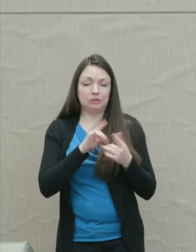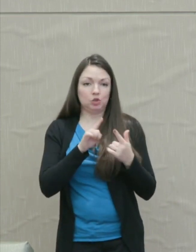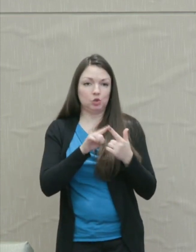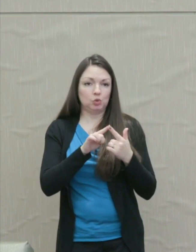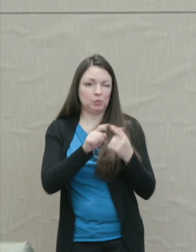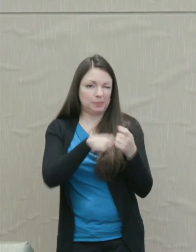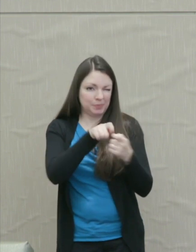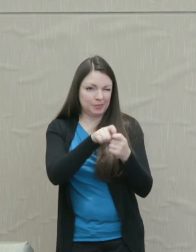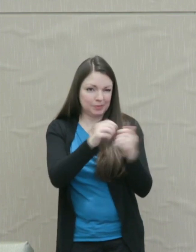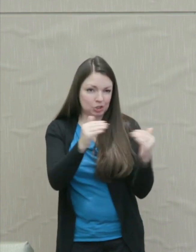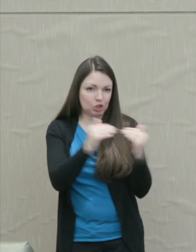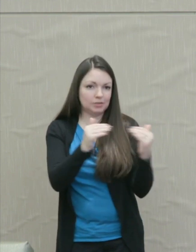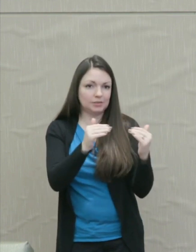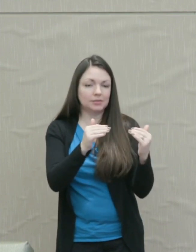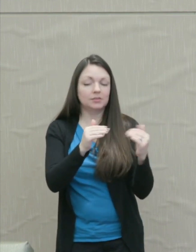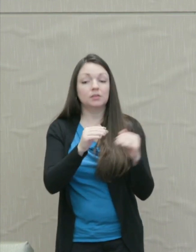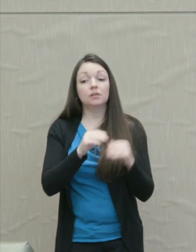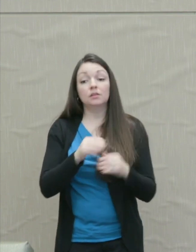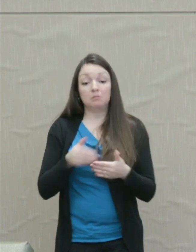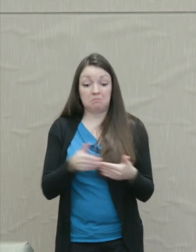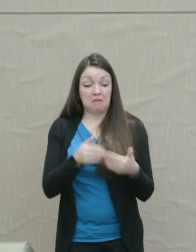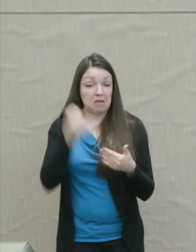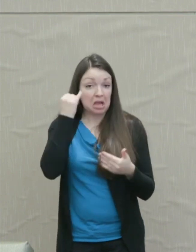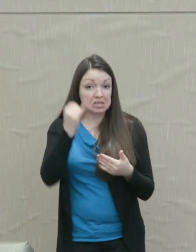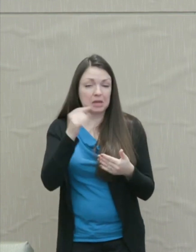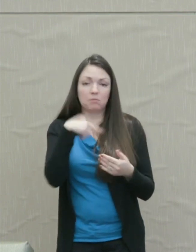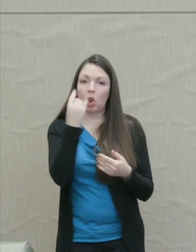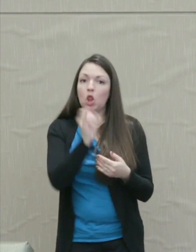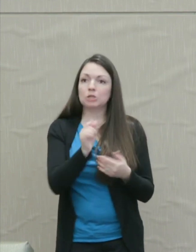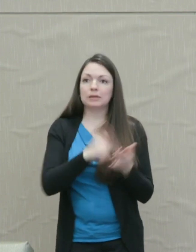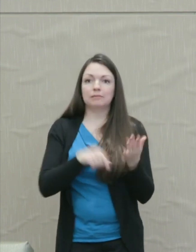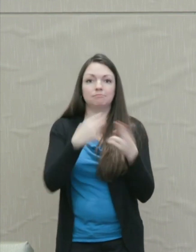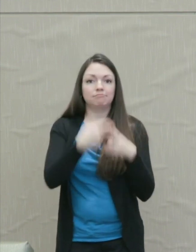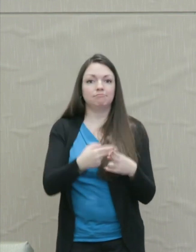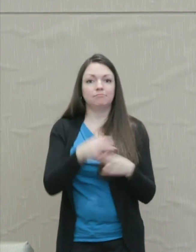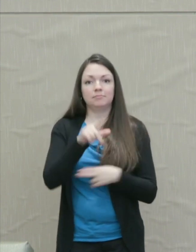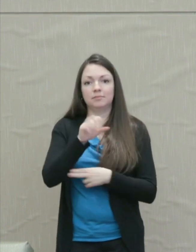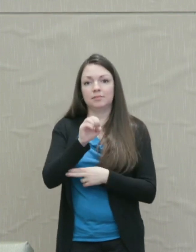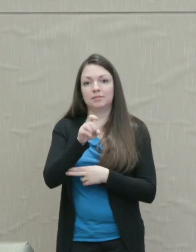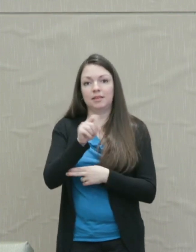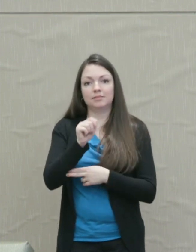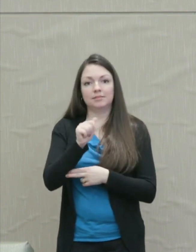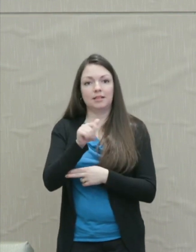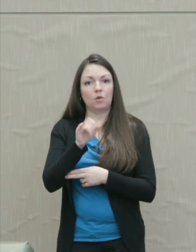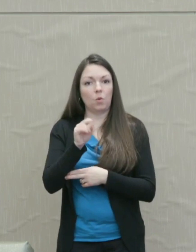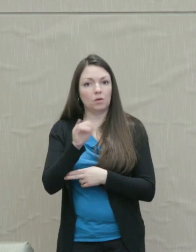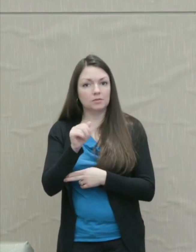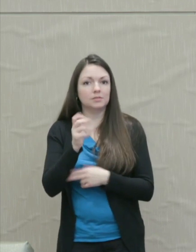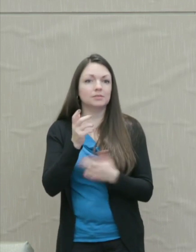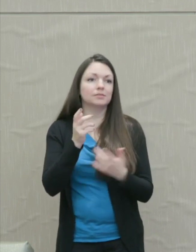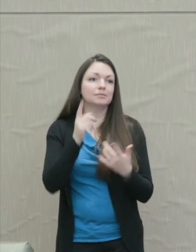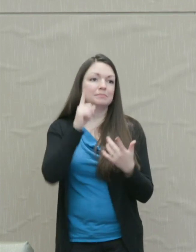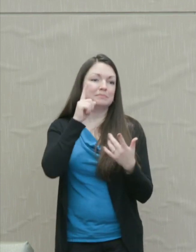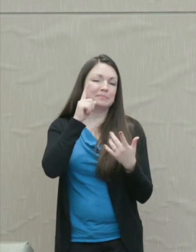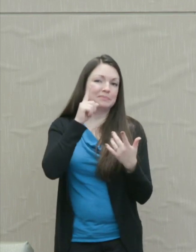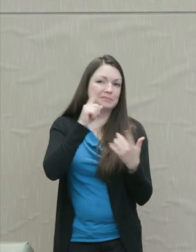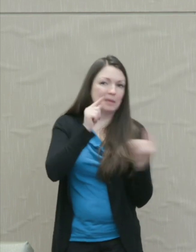The infant's idea looks like a variant of what usually is called the lex talionis, an eye for an eye, pain for pain.